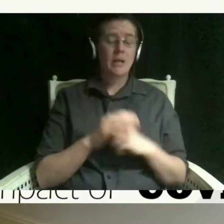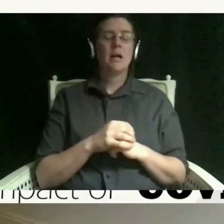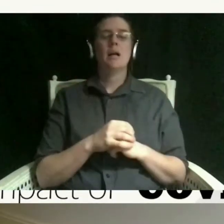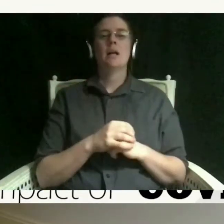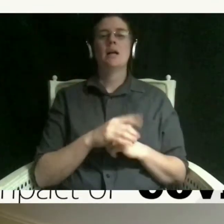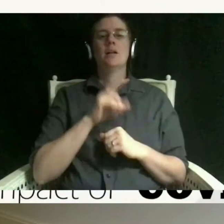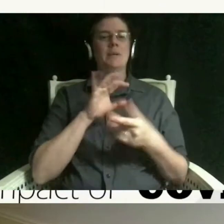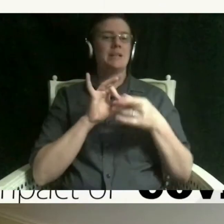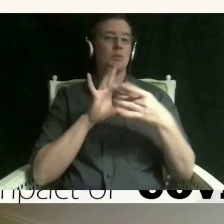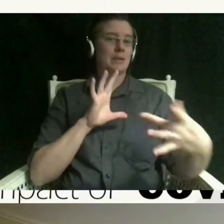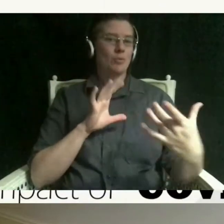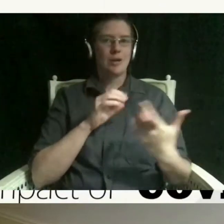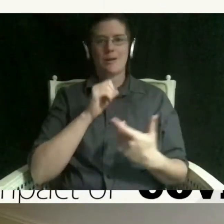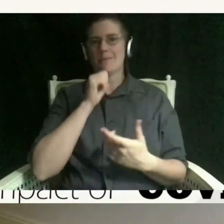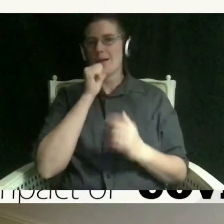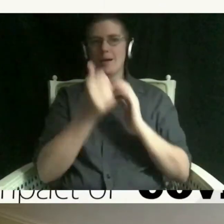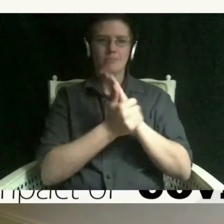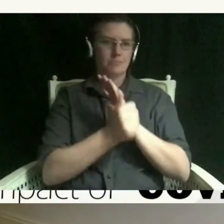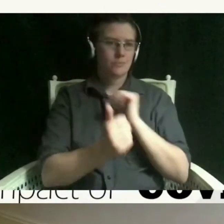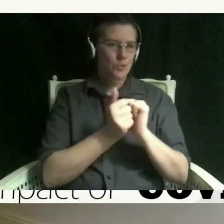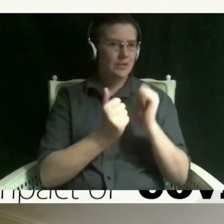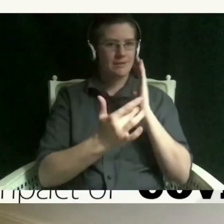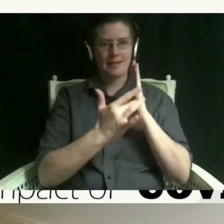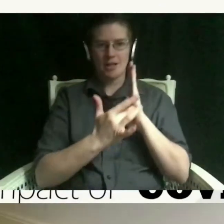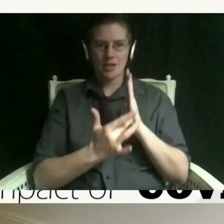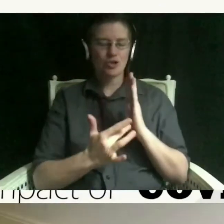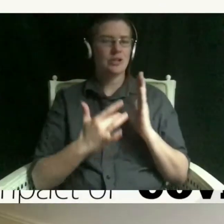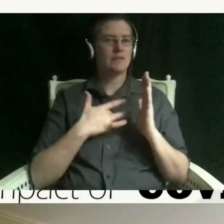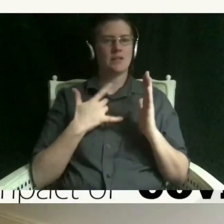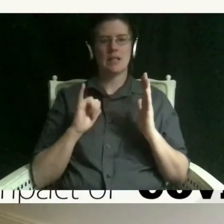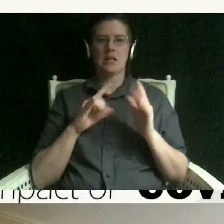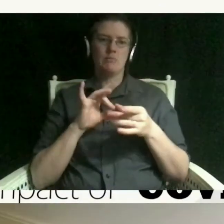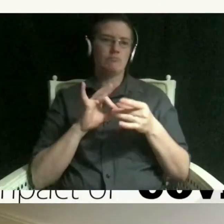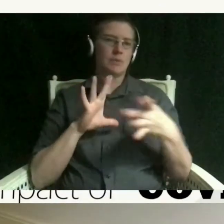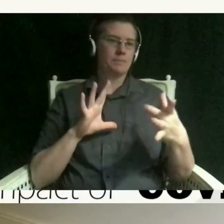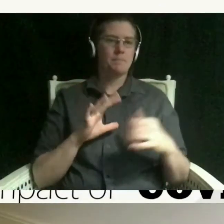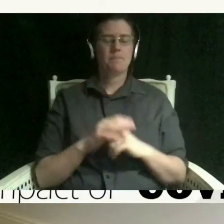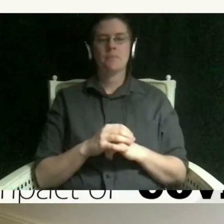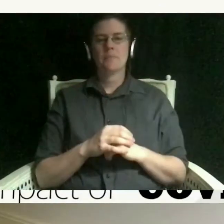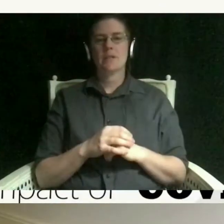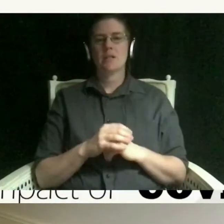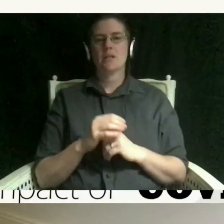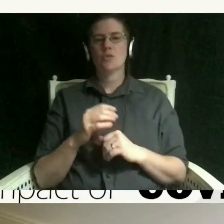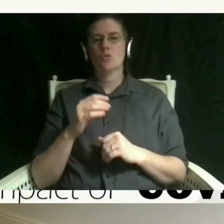technology it's kind of breaking their bond and wondering if kenneth had any thoughts on how to